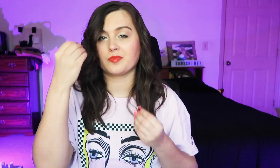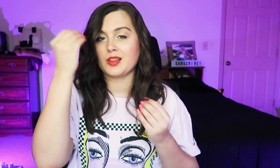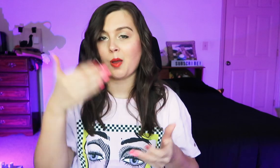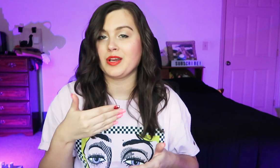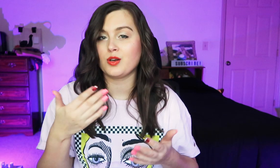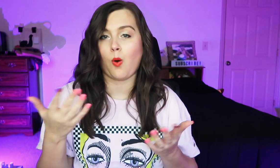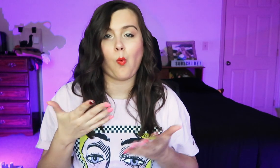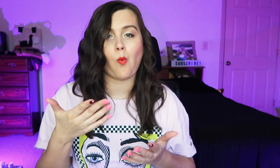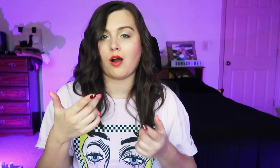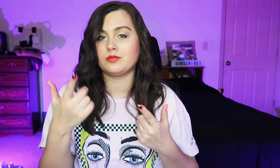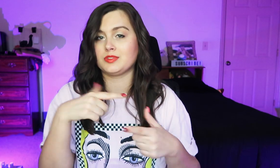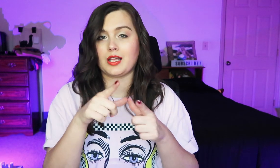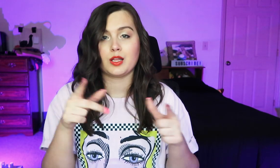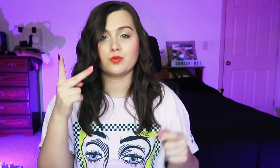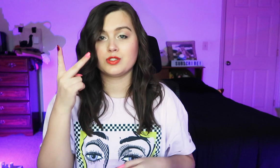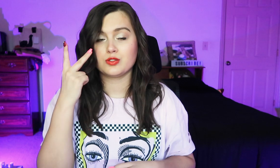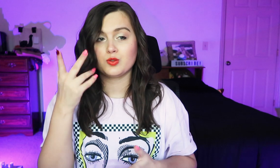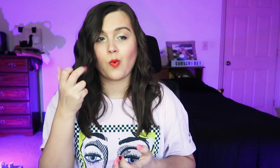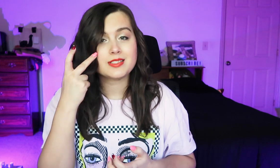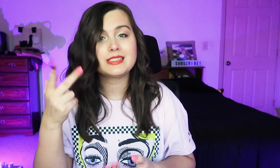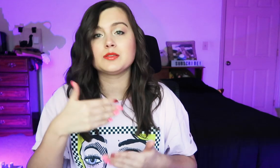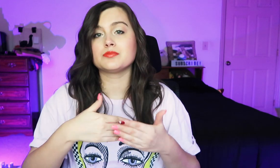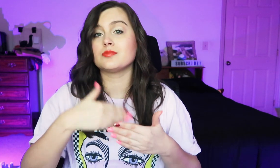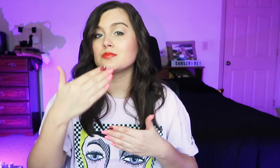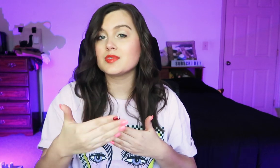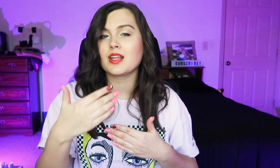Let me know what sign language you want to see next.